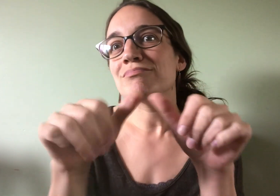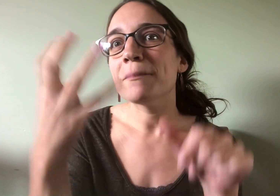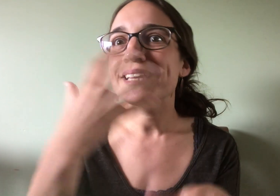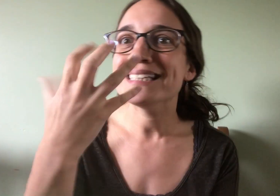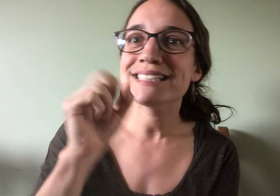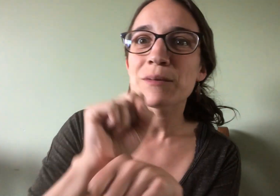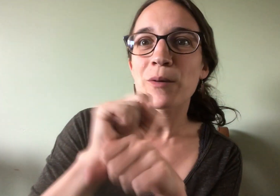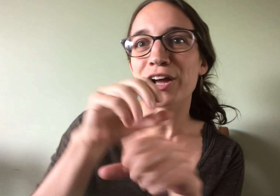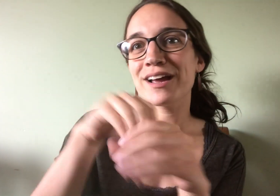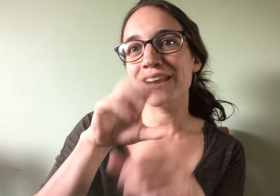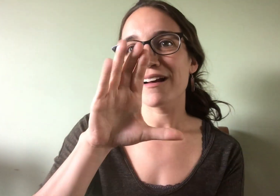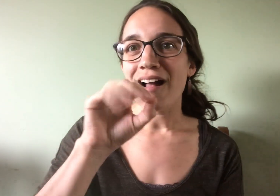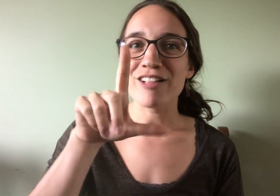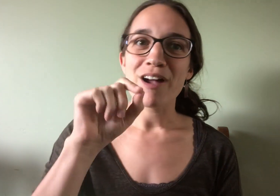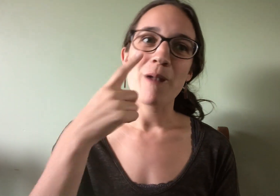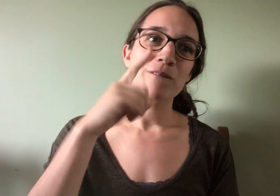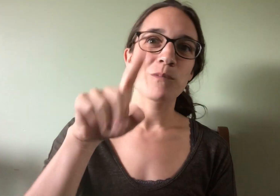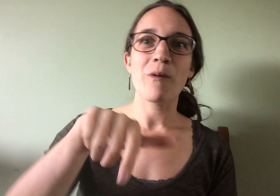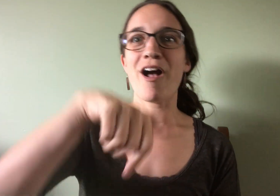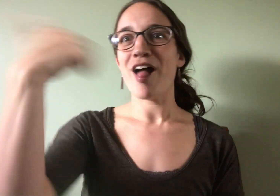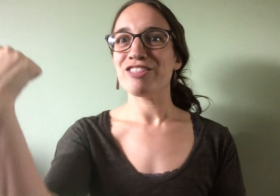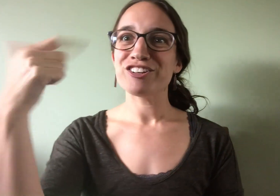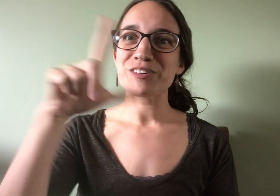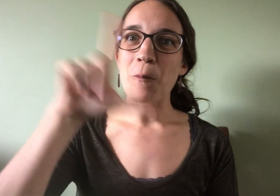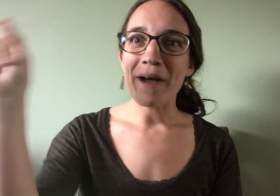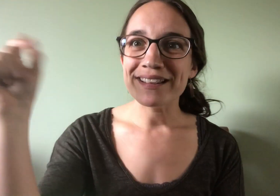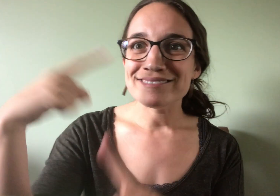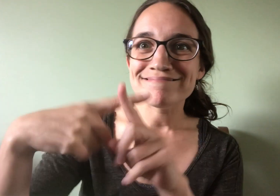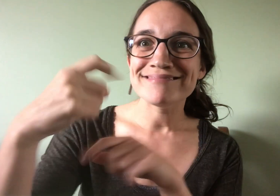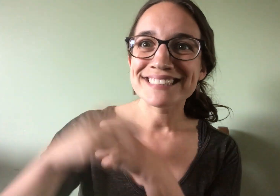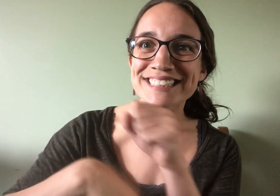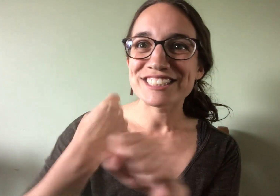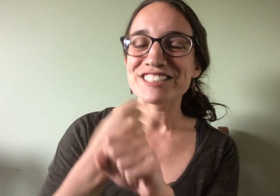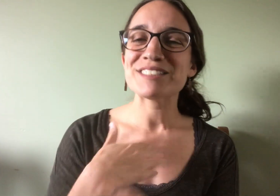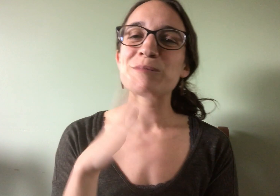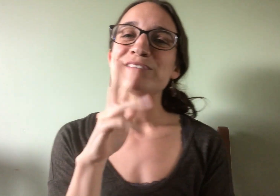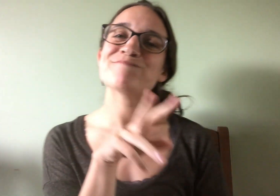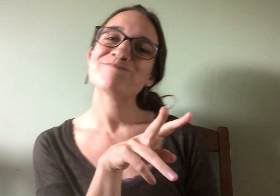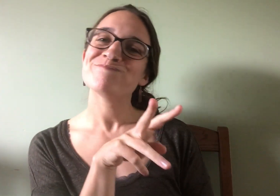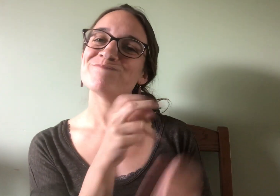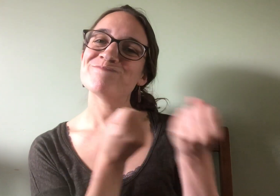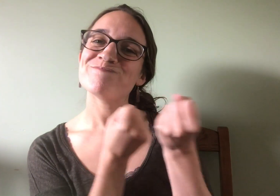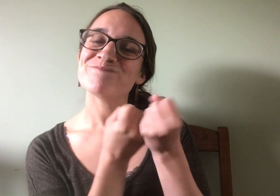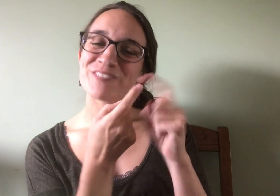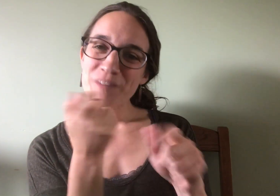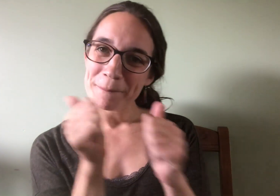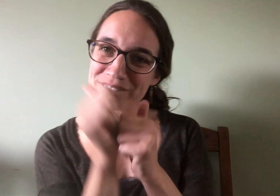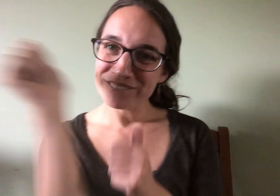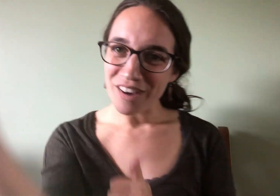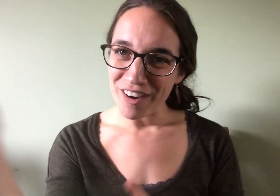to do amazing work in Colorado for the next 20+ years... from afar.